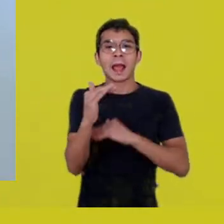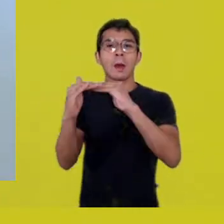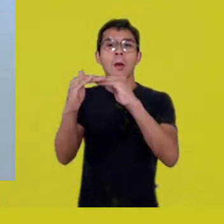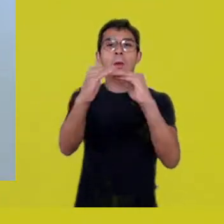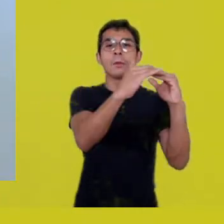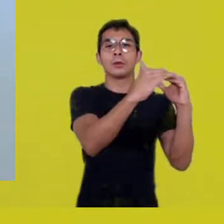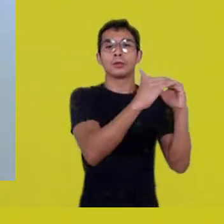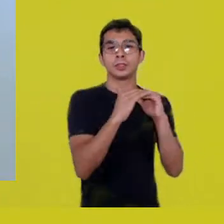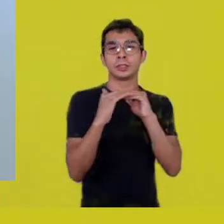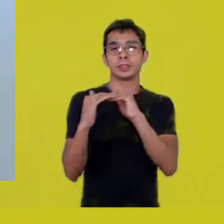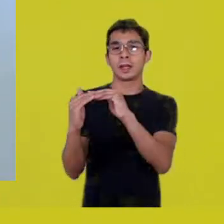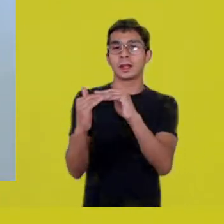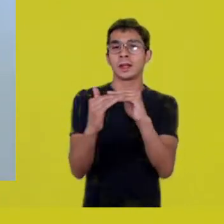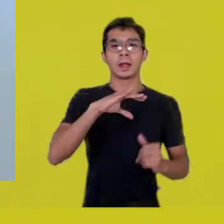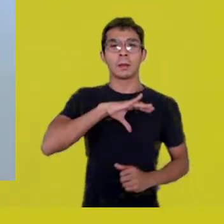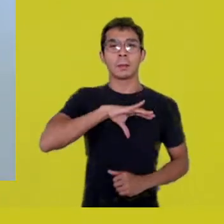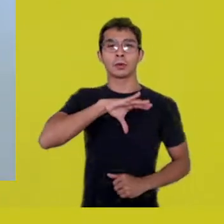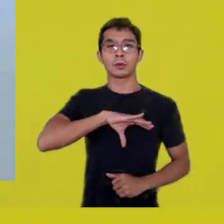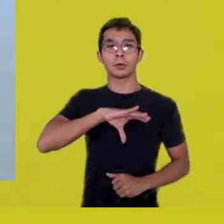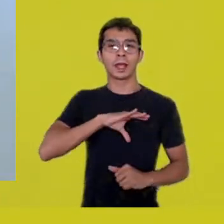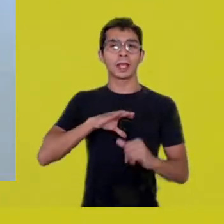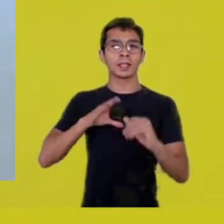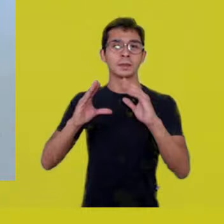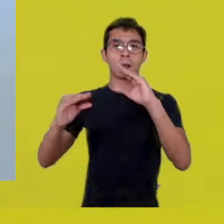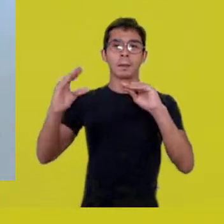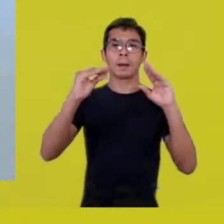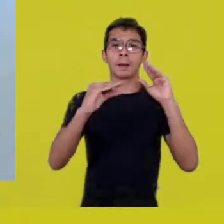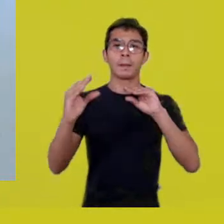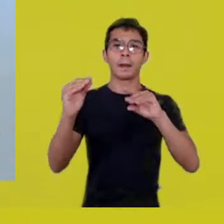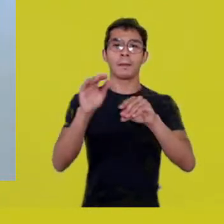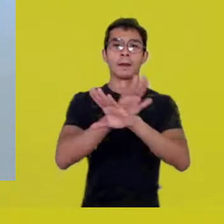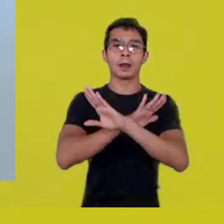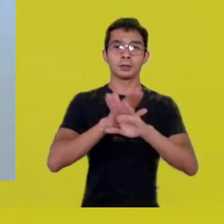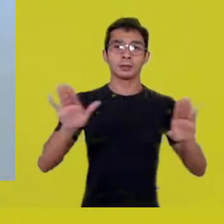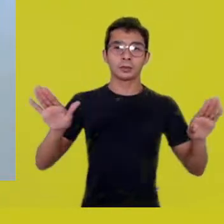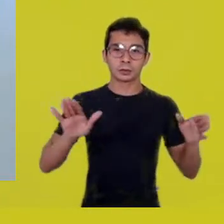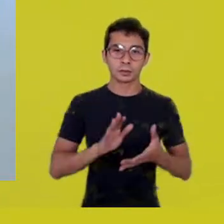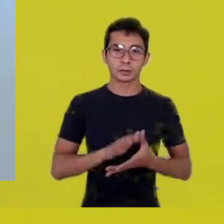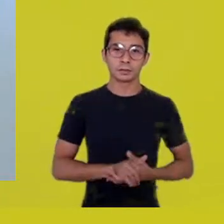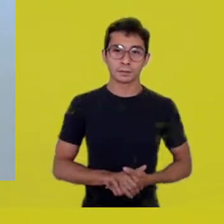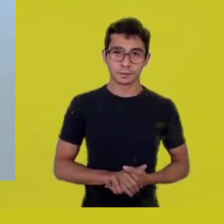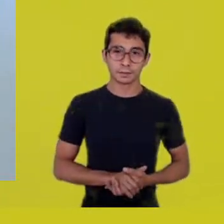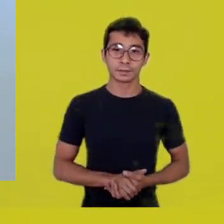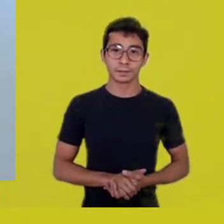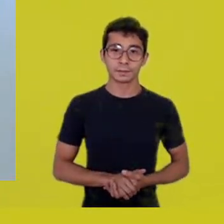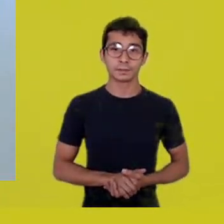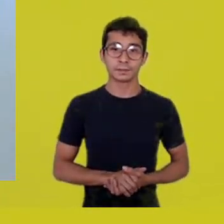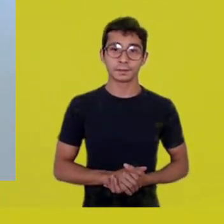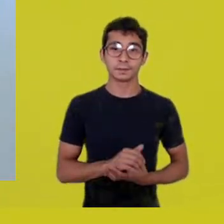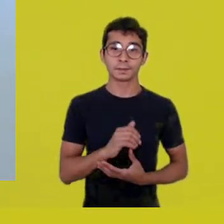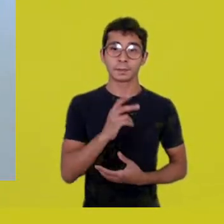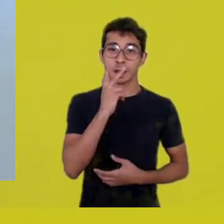that has a certain penchant